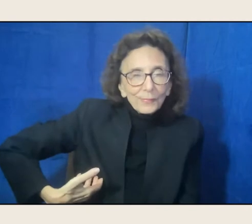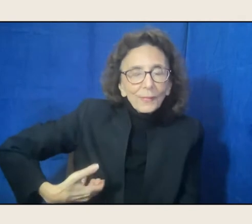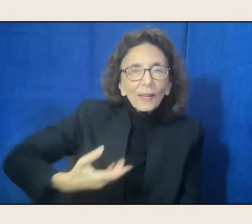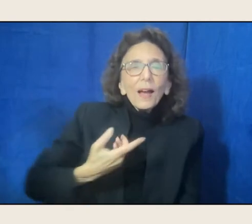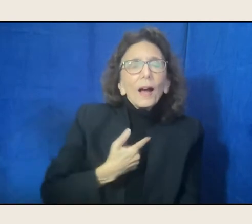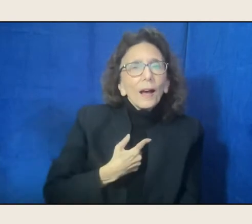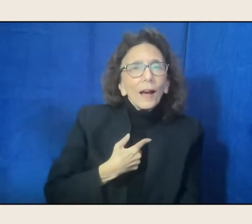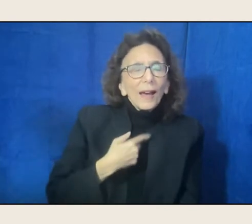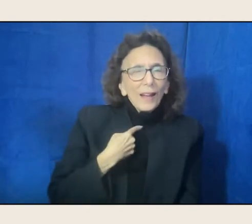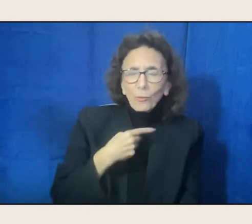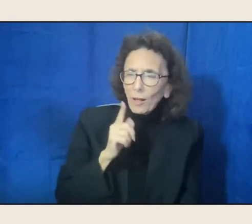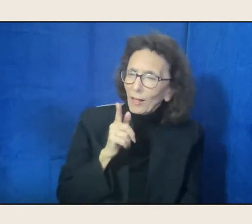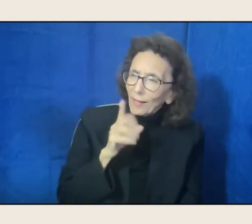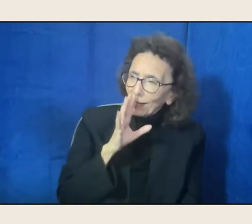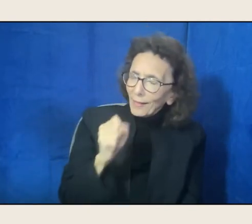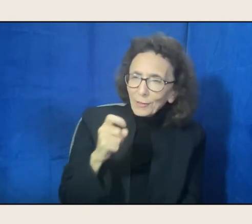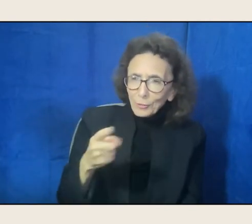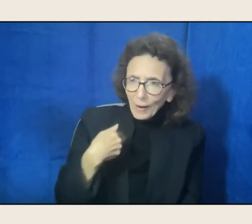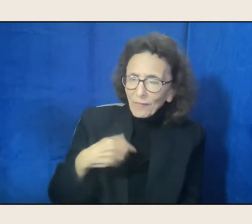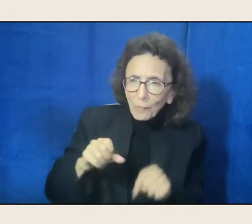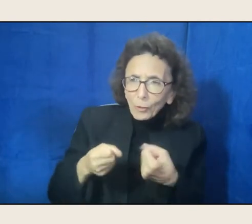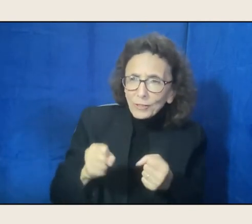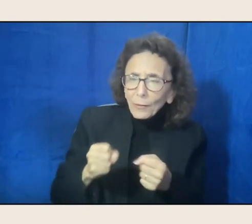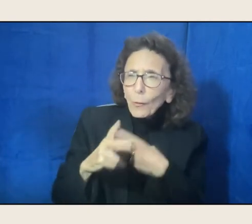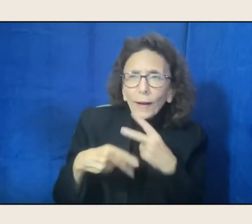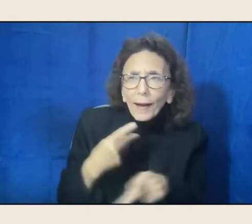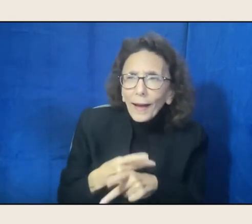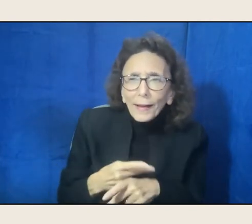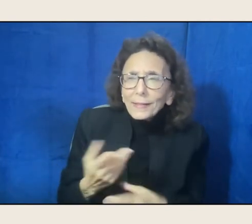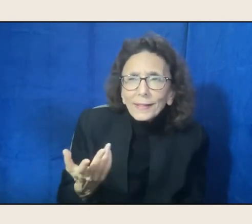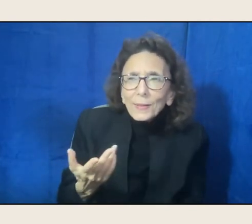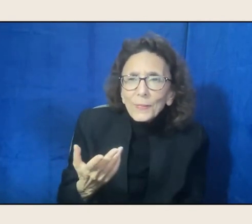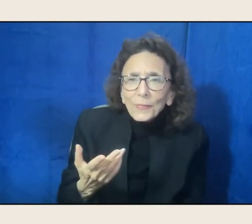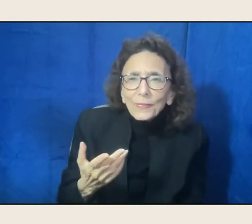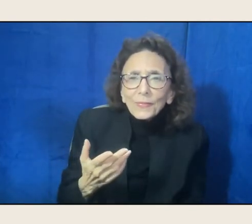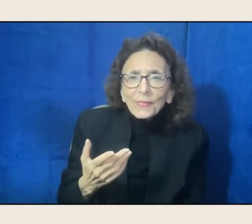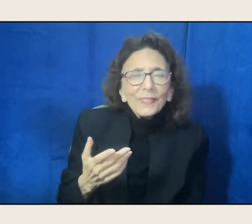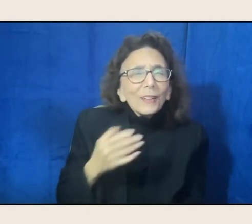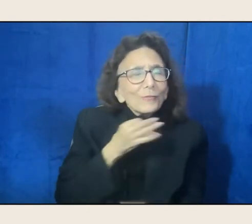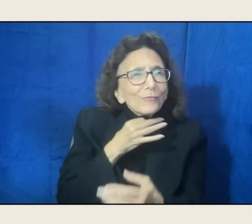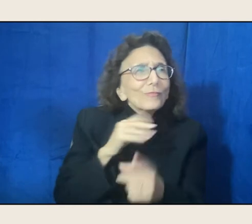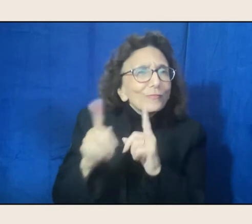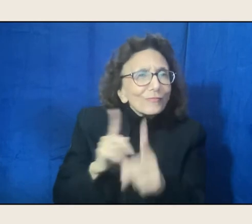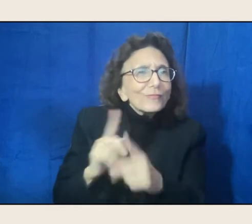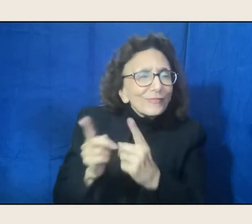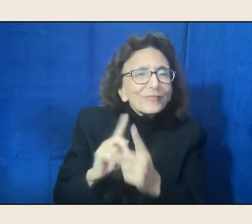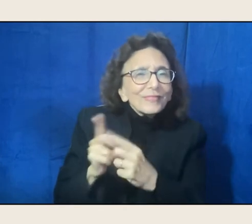oh, you have a motorcycle? What kind? And all that, and she said that she had a motorcycle